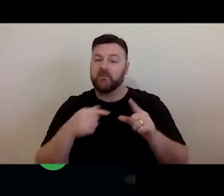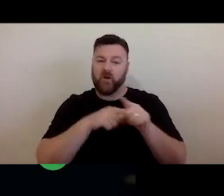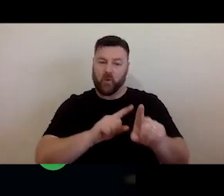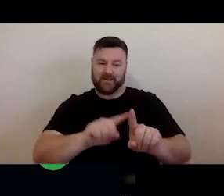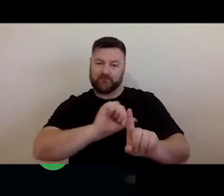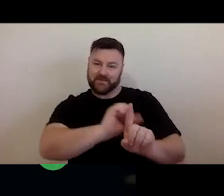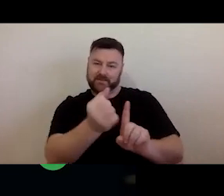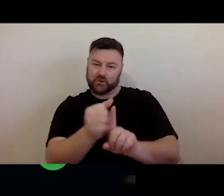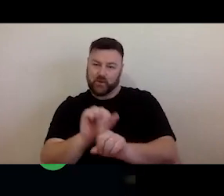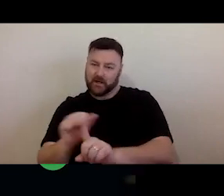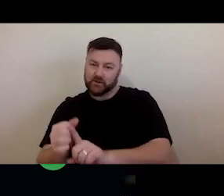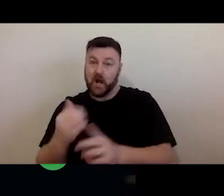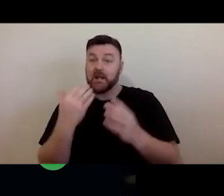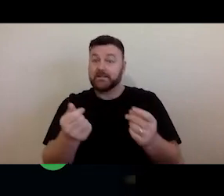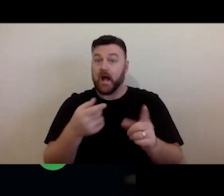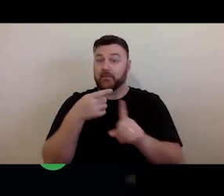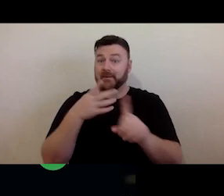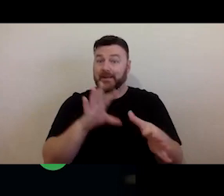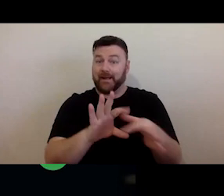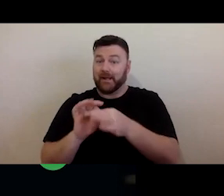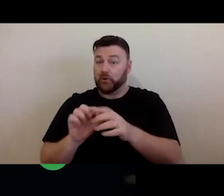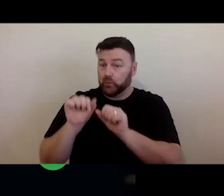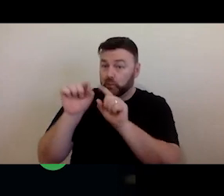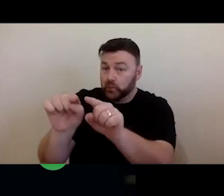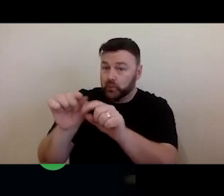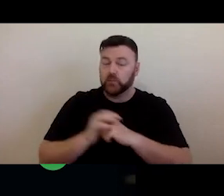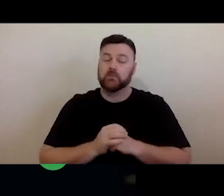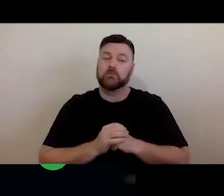There might be some in there that are particularly useful to you at this time, such as live